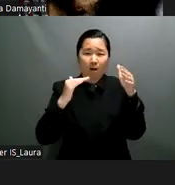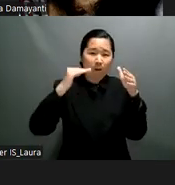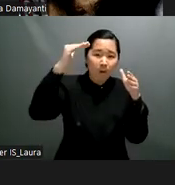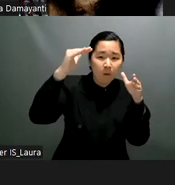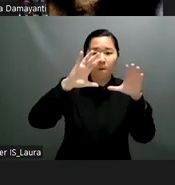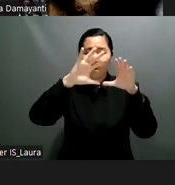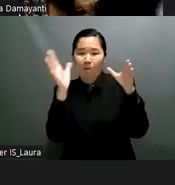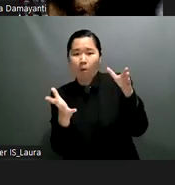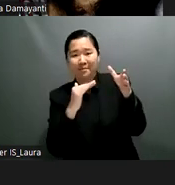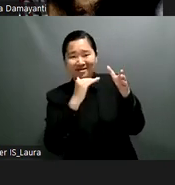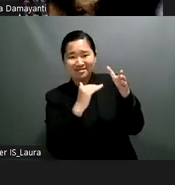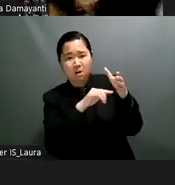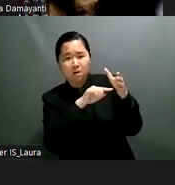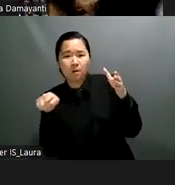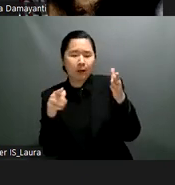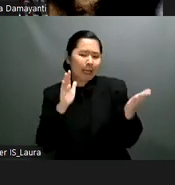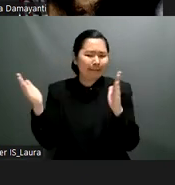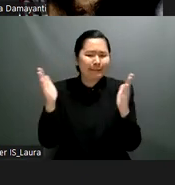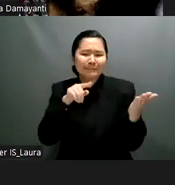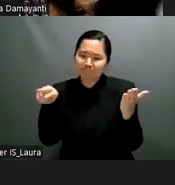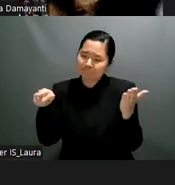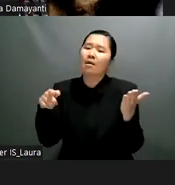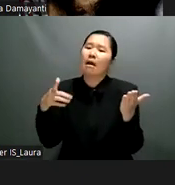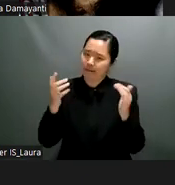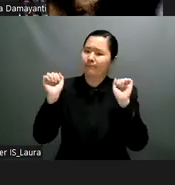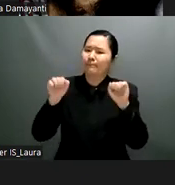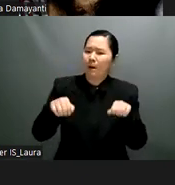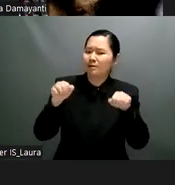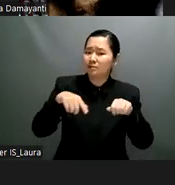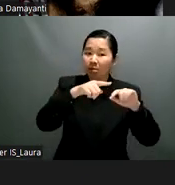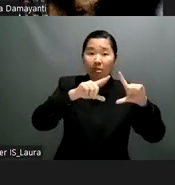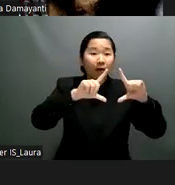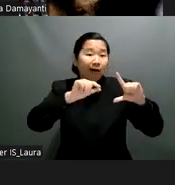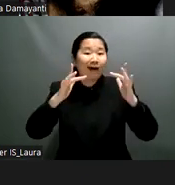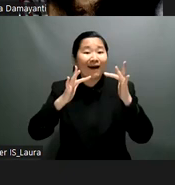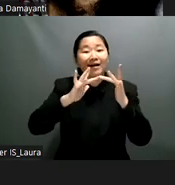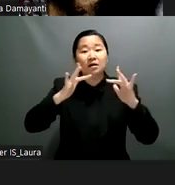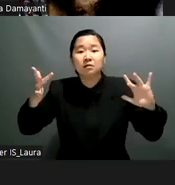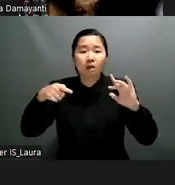transformation has accelerated uh during the pandemic and also recognizing that solutions